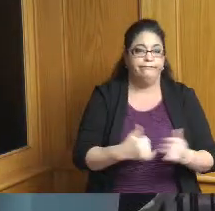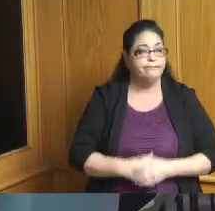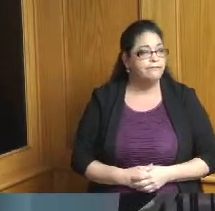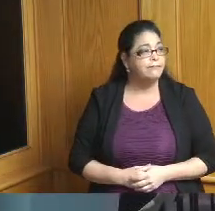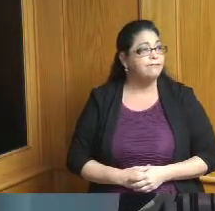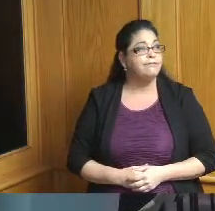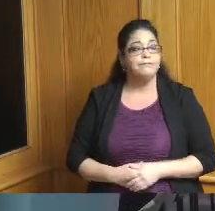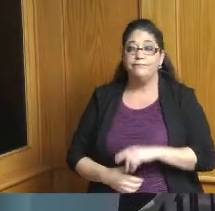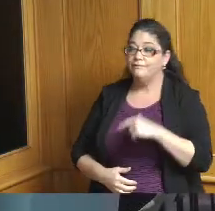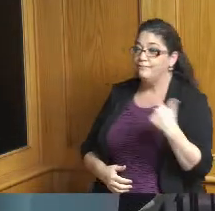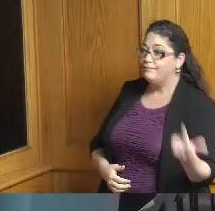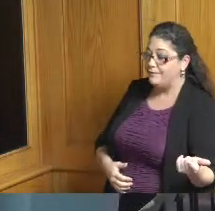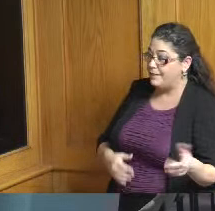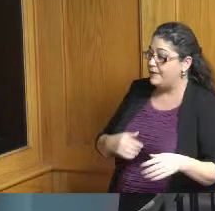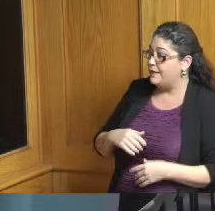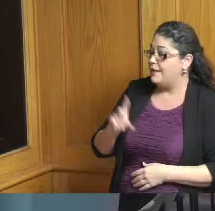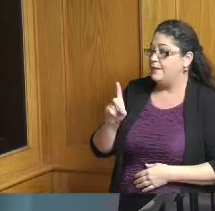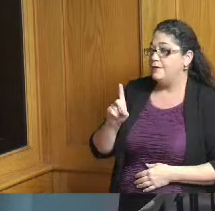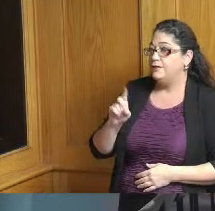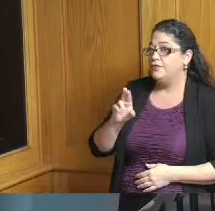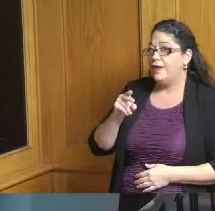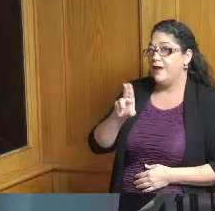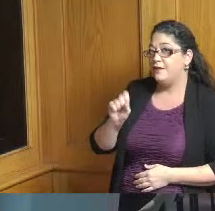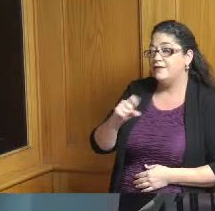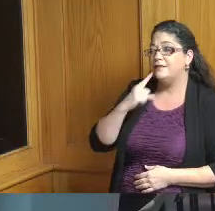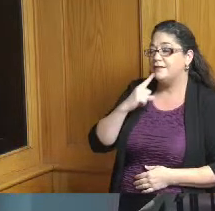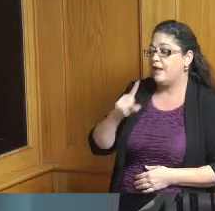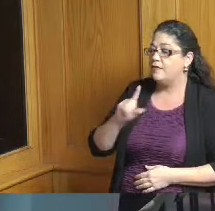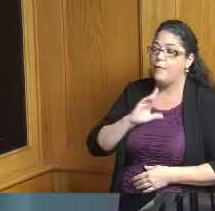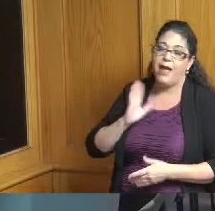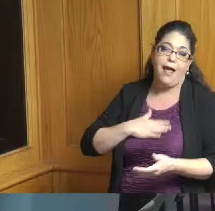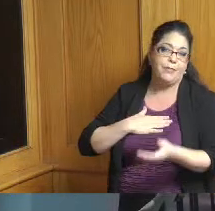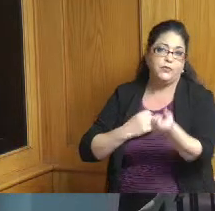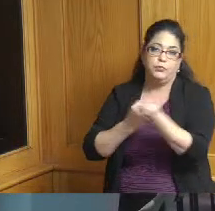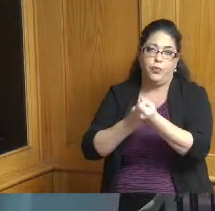I'm happy to support the resolution I'm Holly's done a fine job and I too appreciate